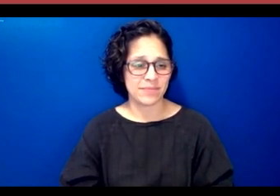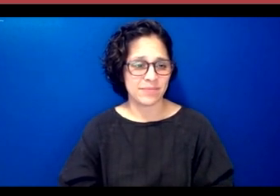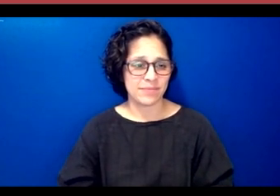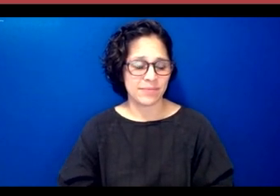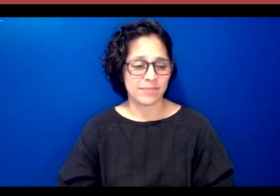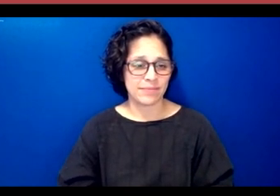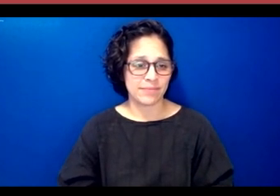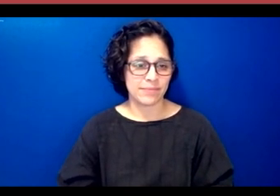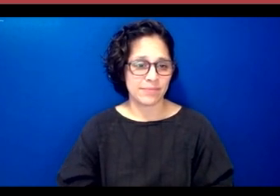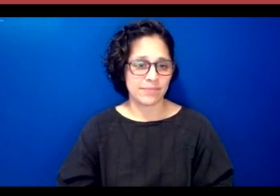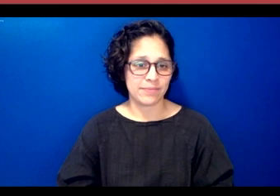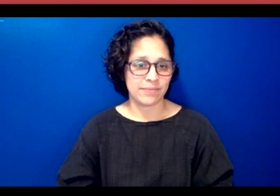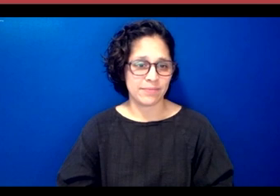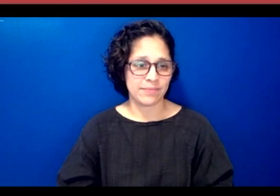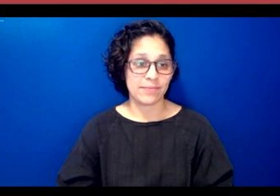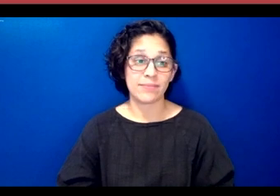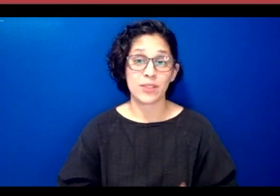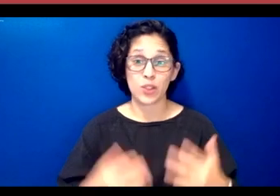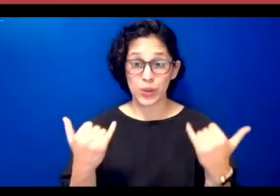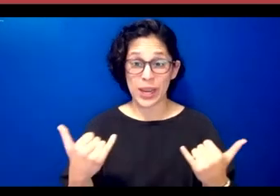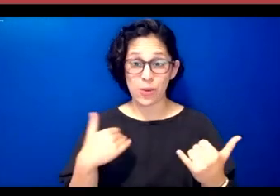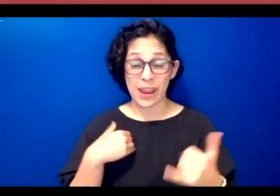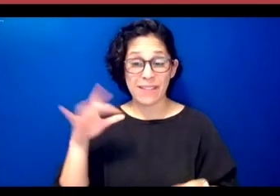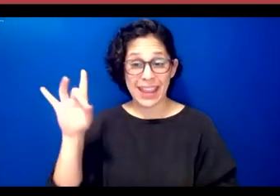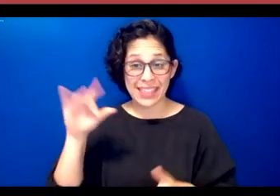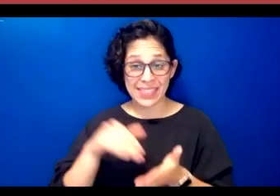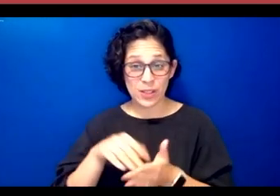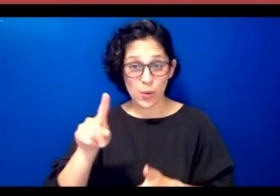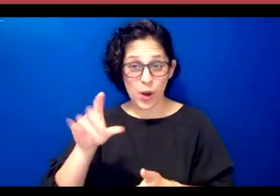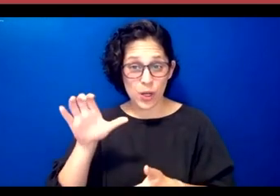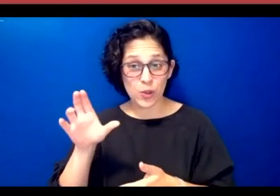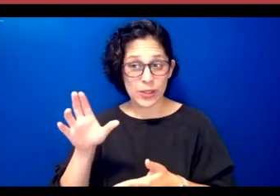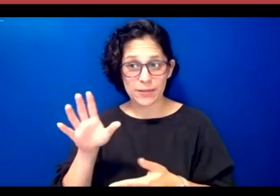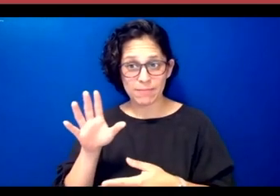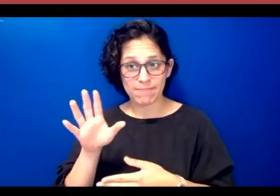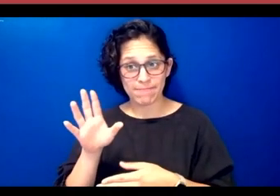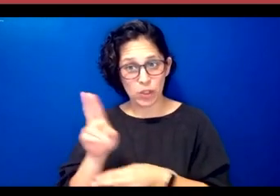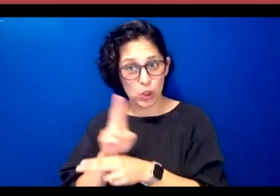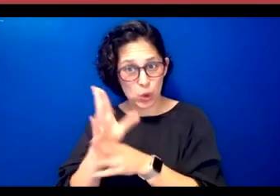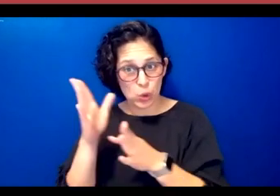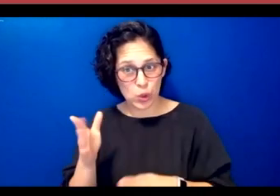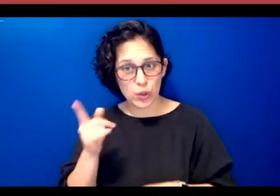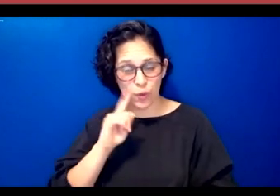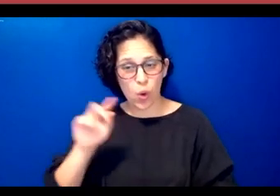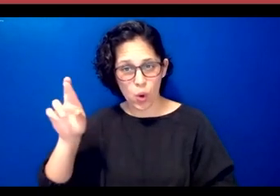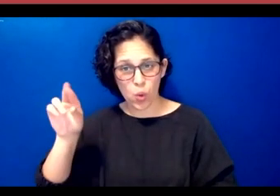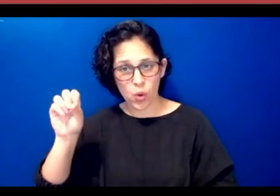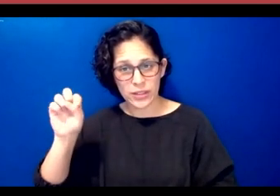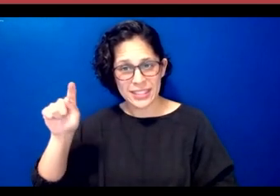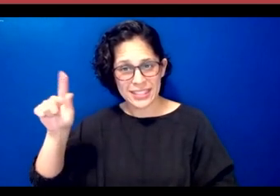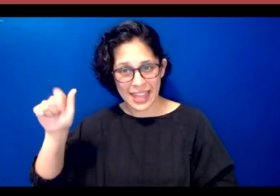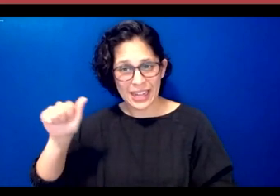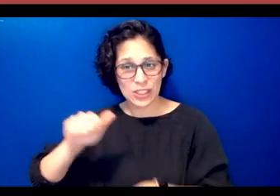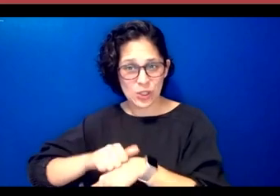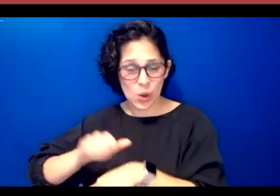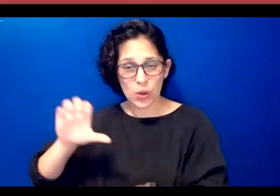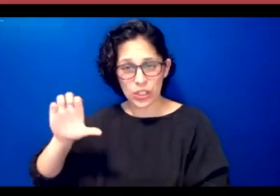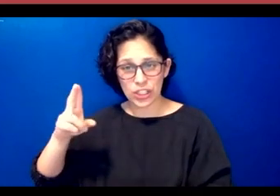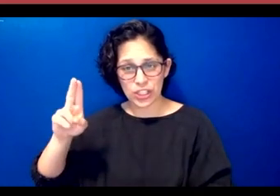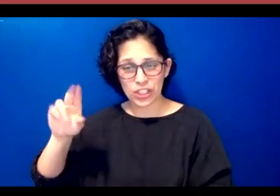so today we have over 8 100 users of rosetta stone chickasaw when we first began this project